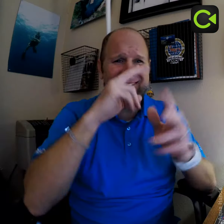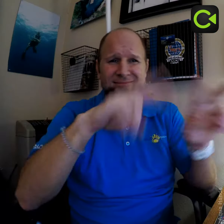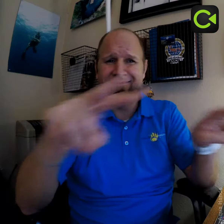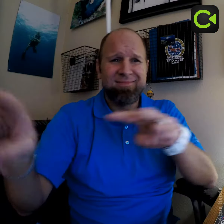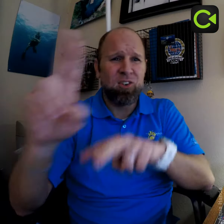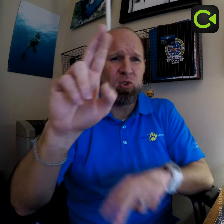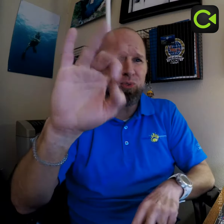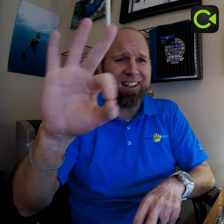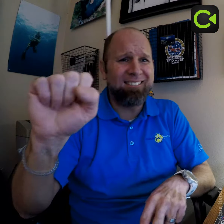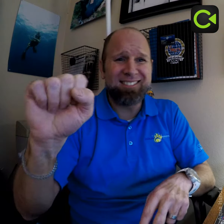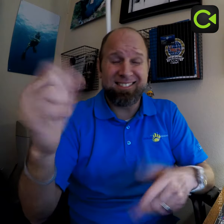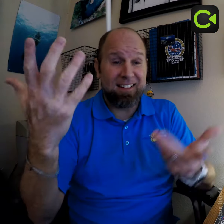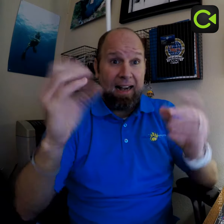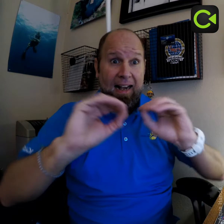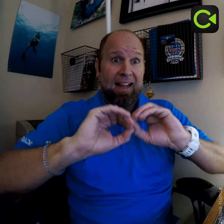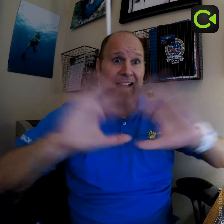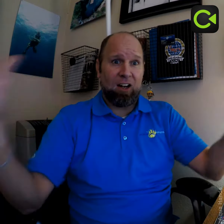and explore the reefs clearly.